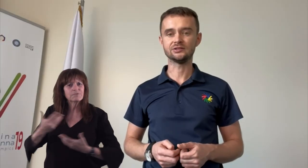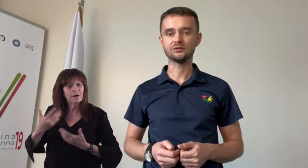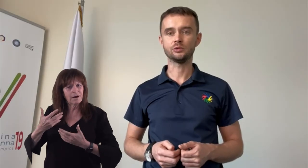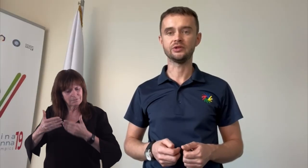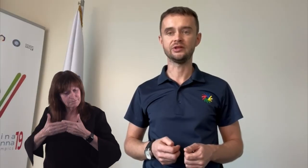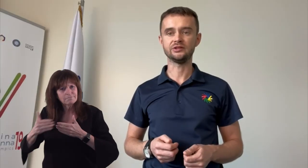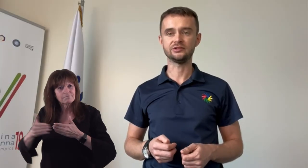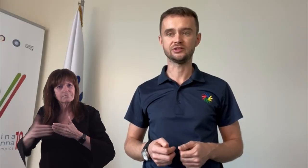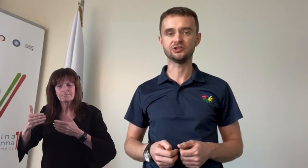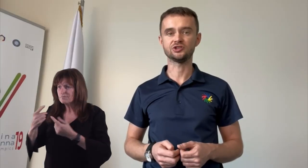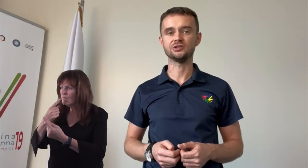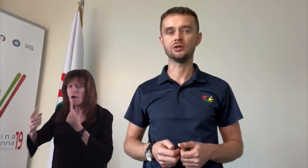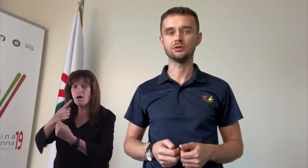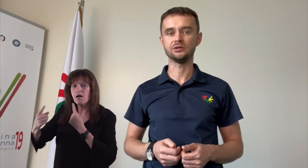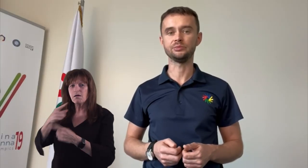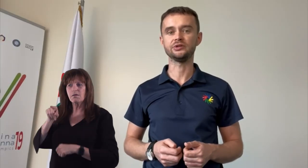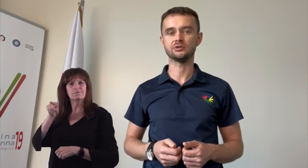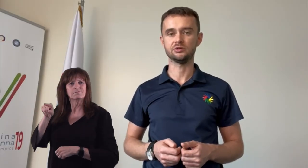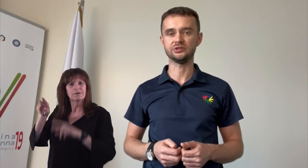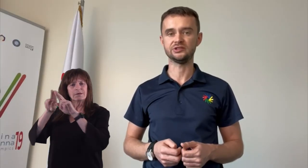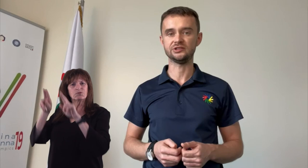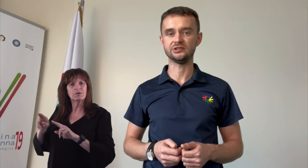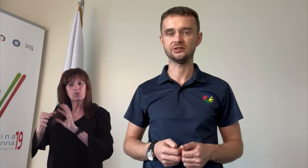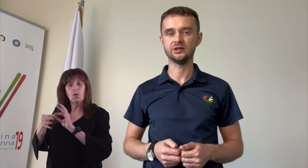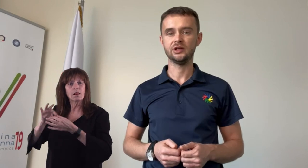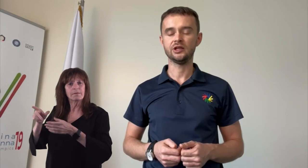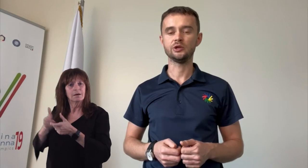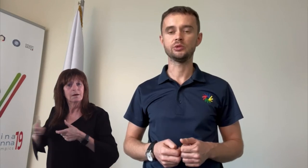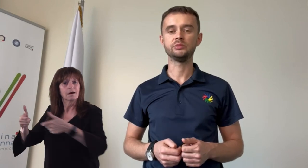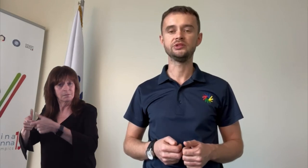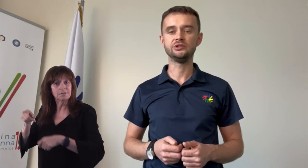with the International Olympic Committee. They will be